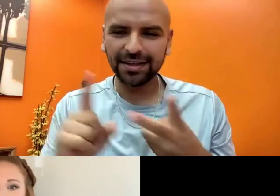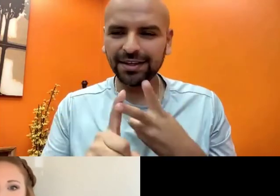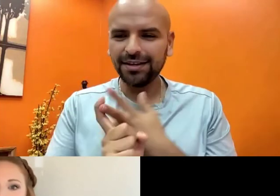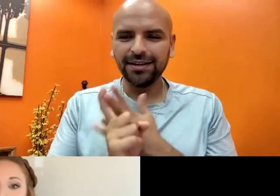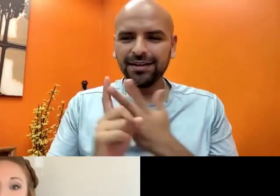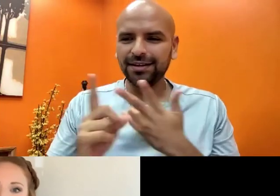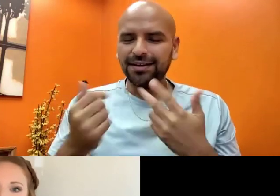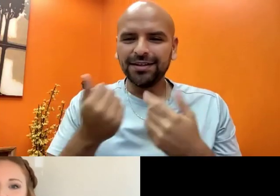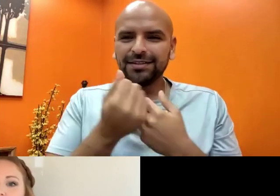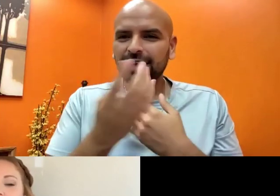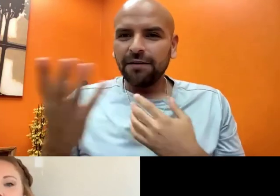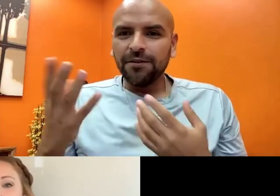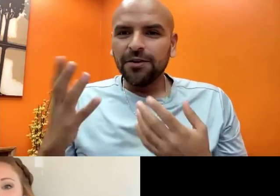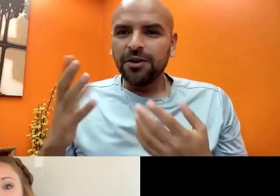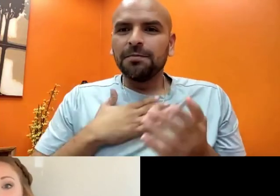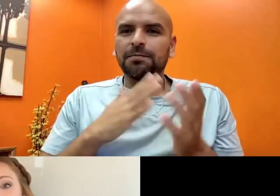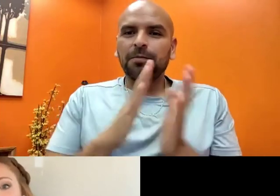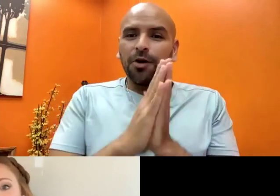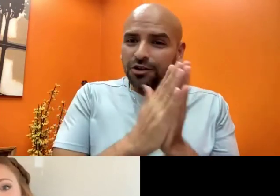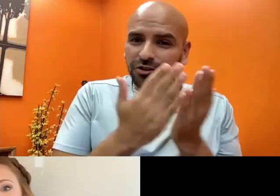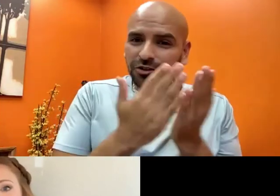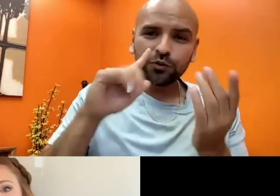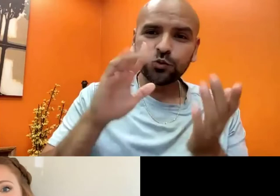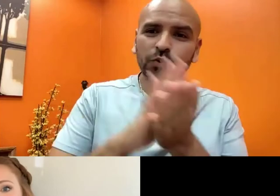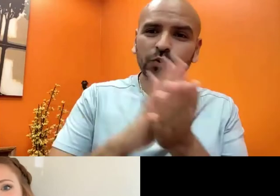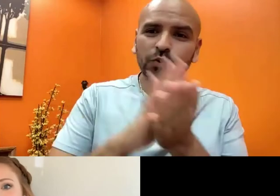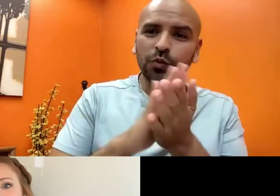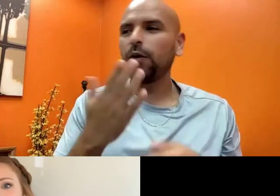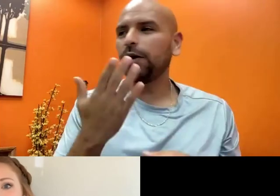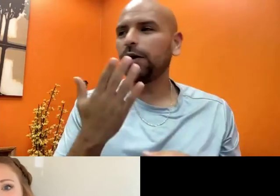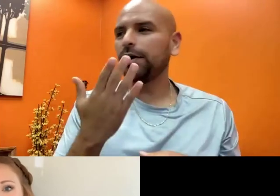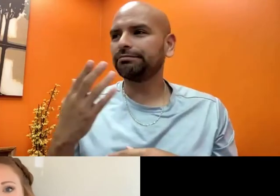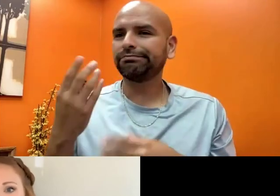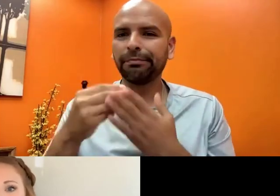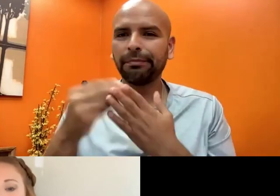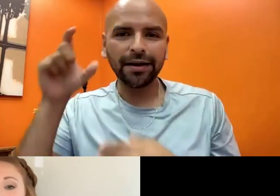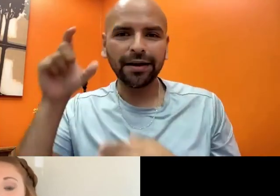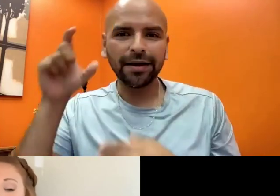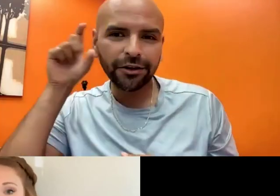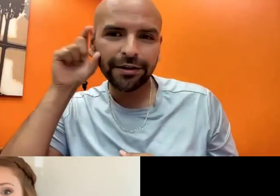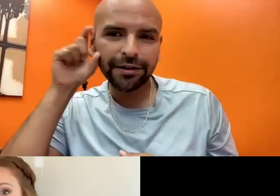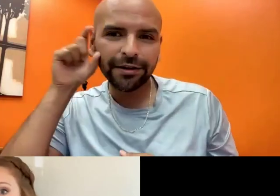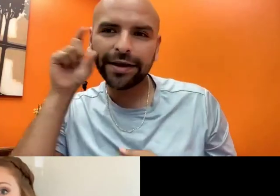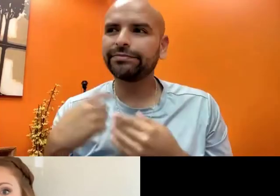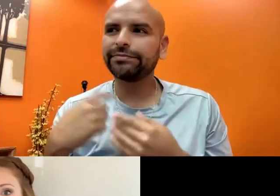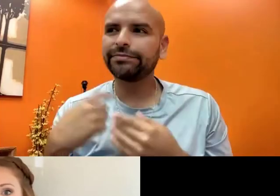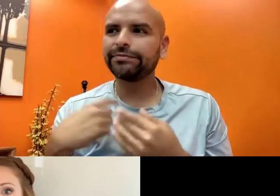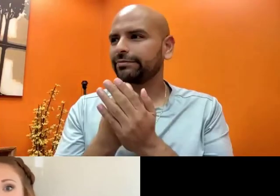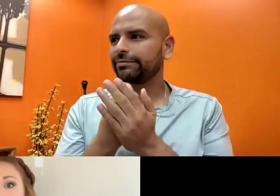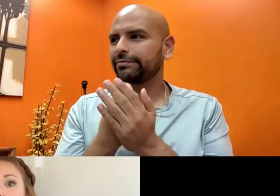place right now, but yes we've been able to invest in that. I've also had used it to buy books for my